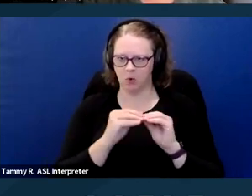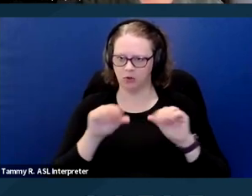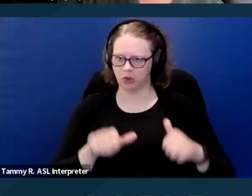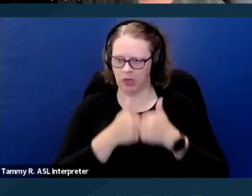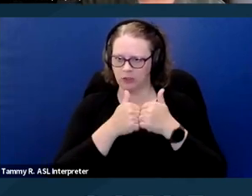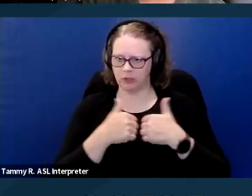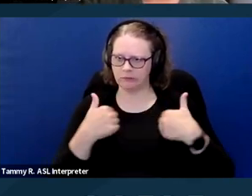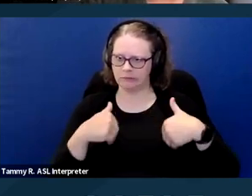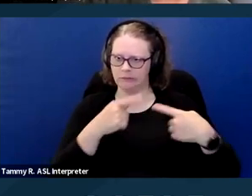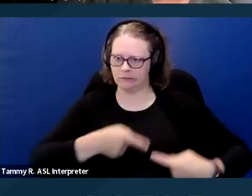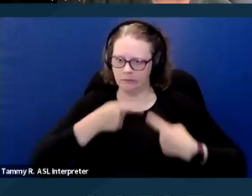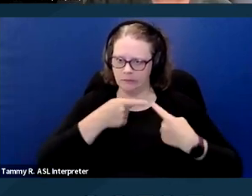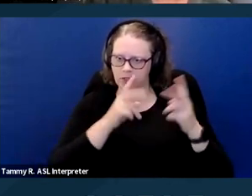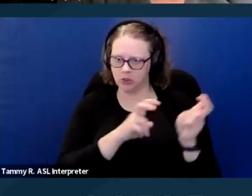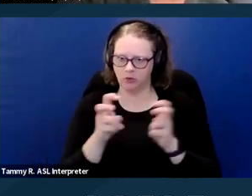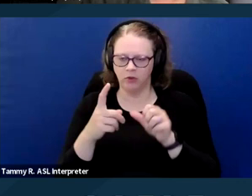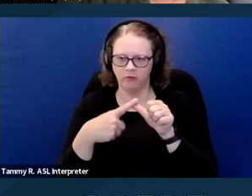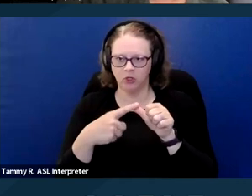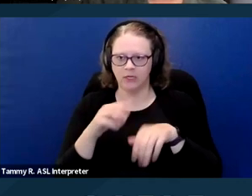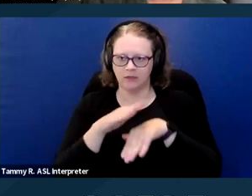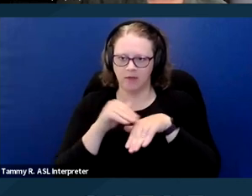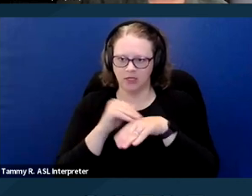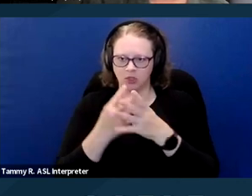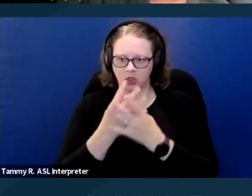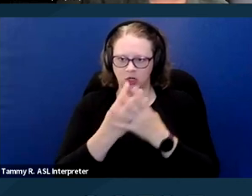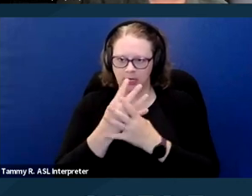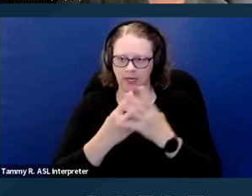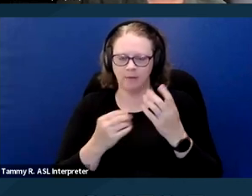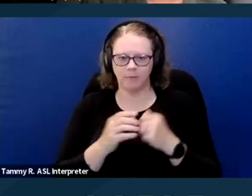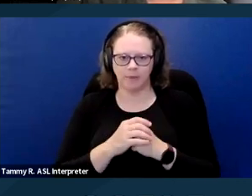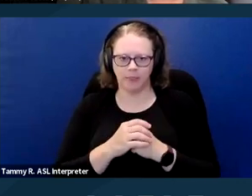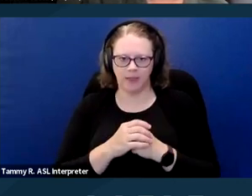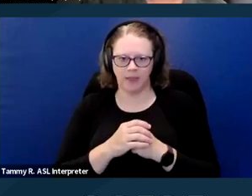The first is pet screening. Pet screening is the same as a,